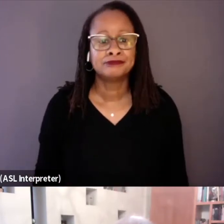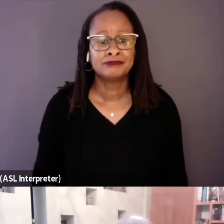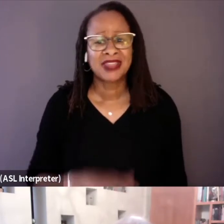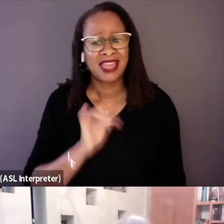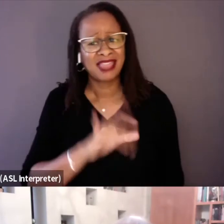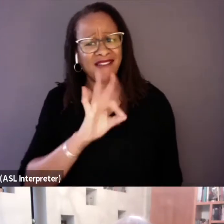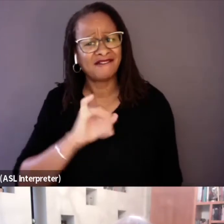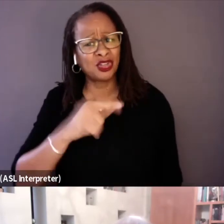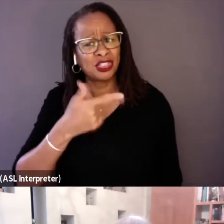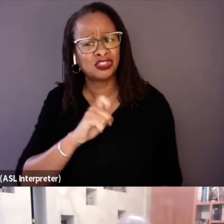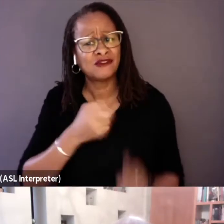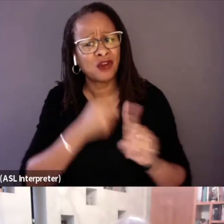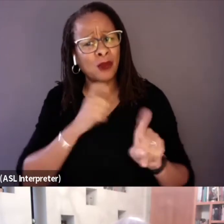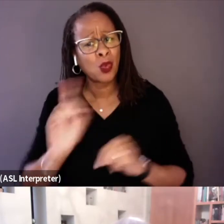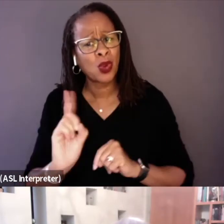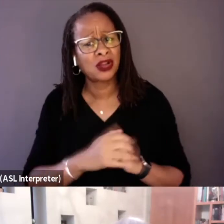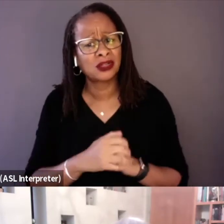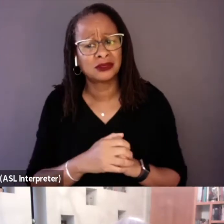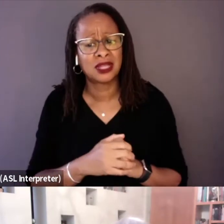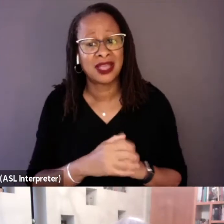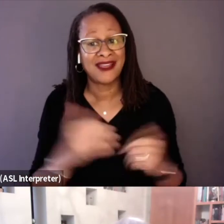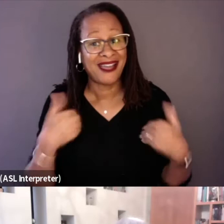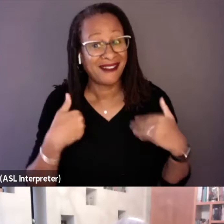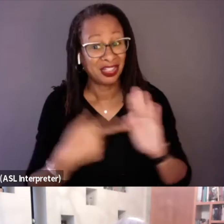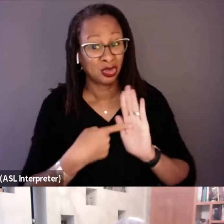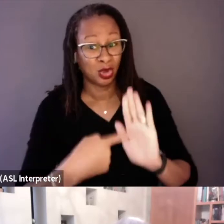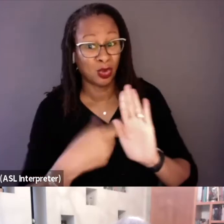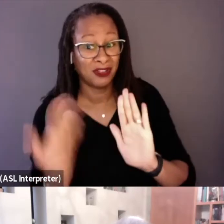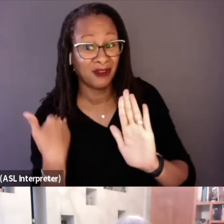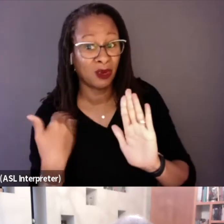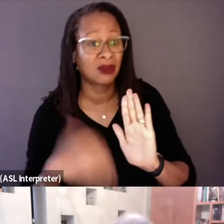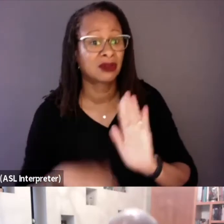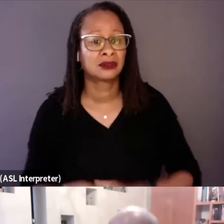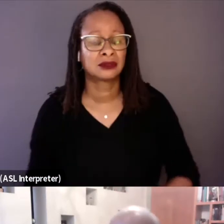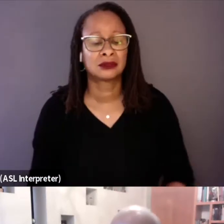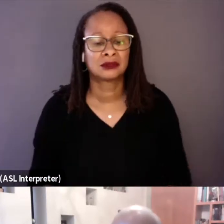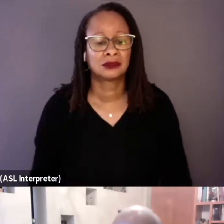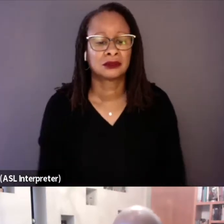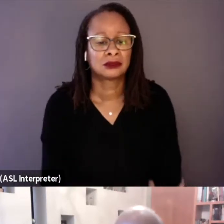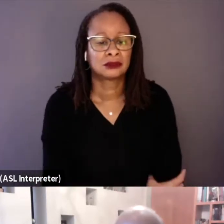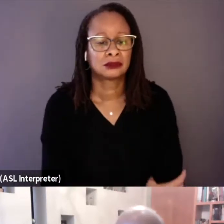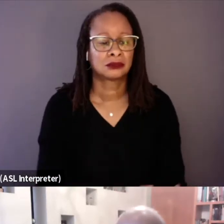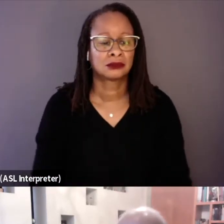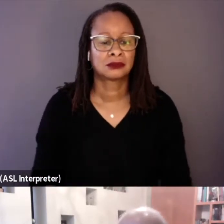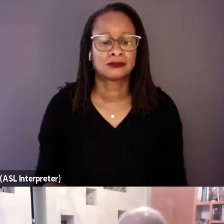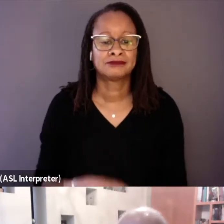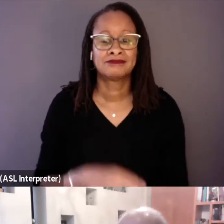and had that footage ever been shown before? I think that the black and white footage